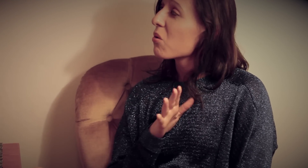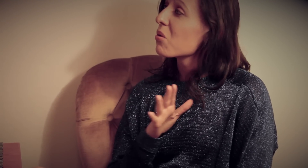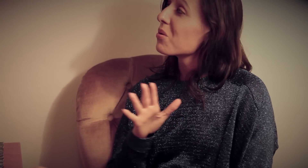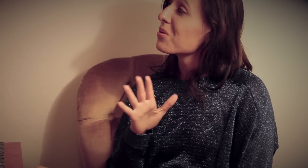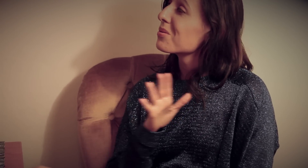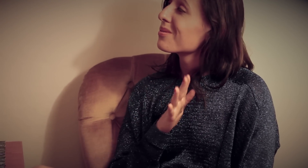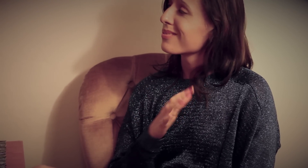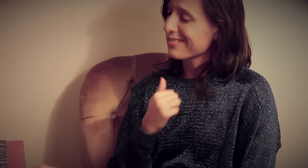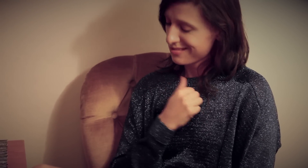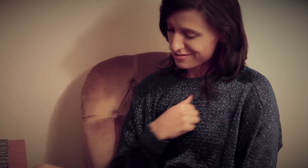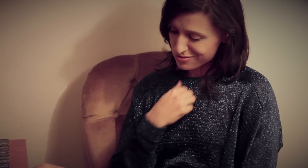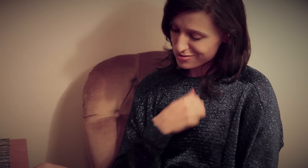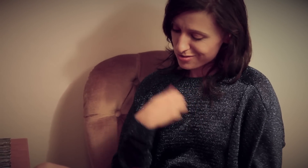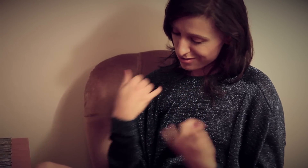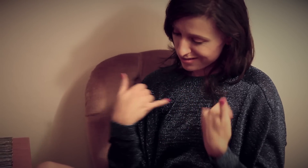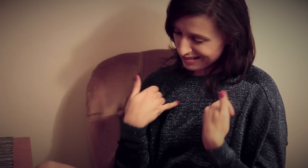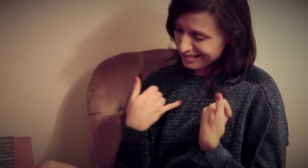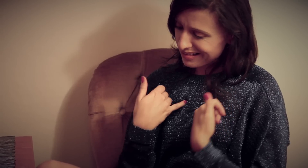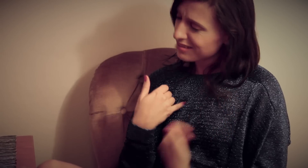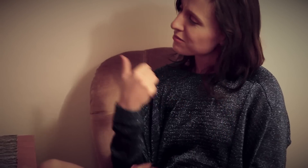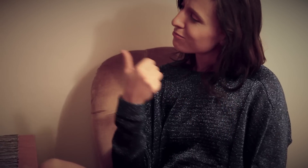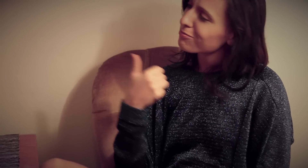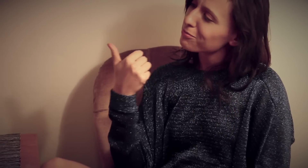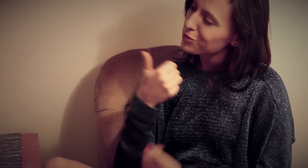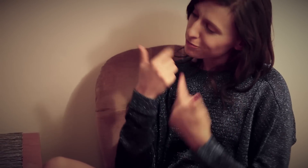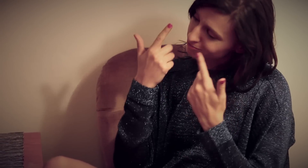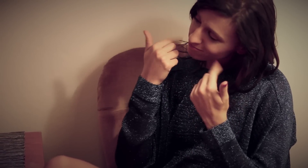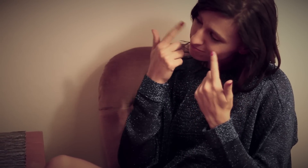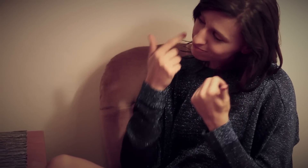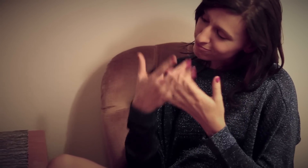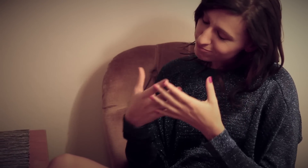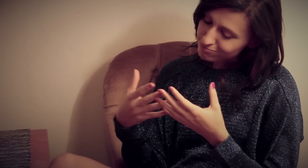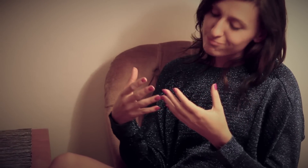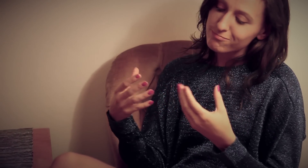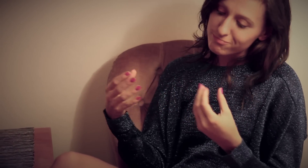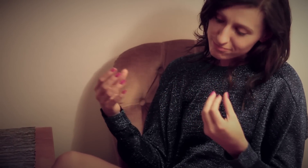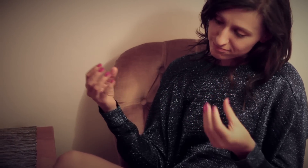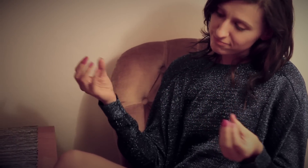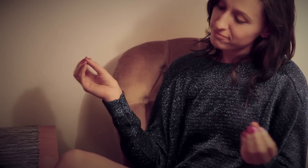It's just 'til these tears have dried